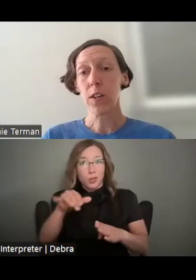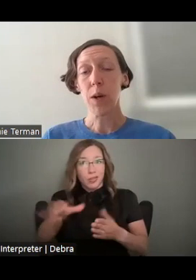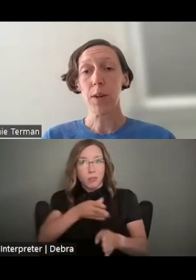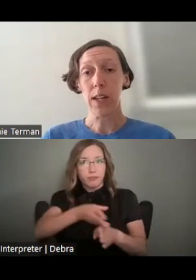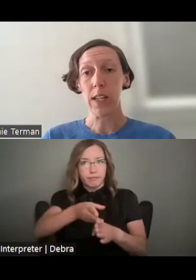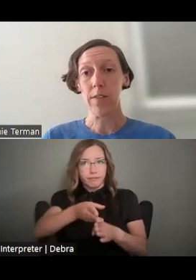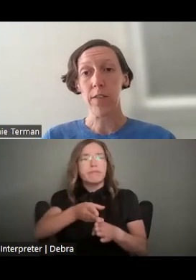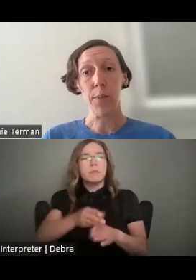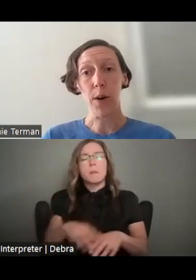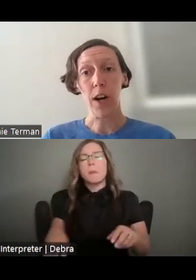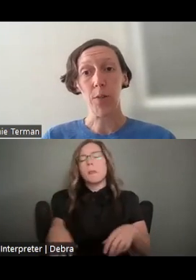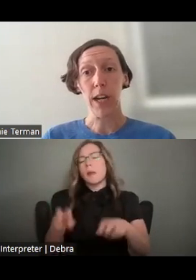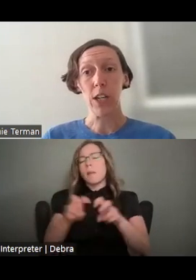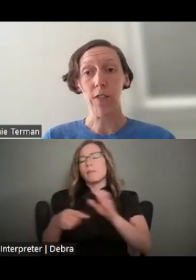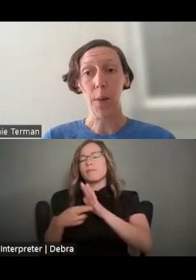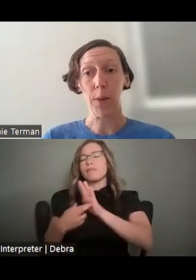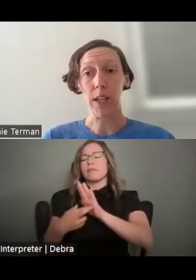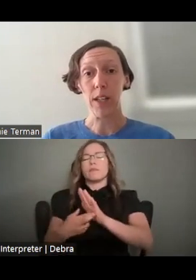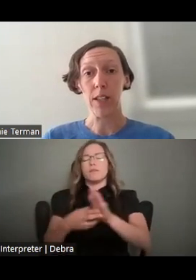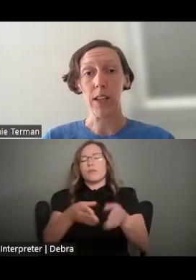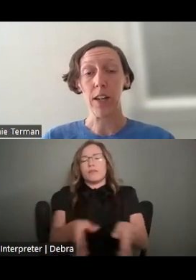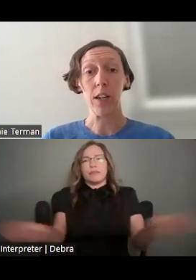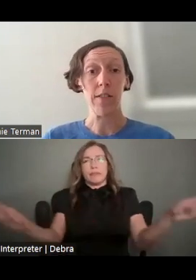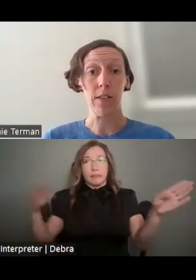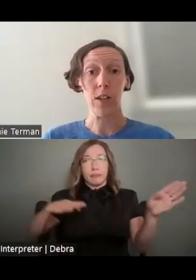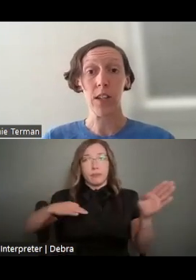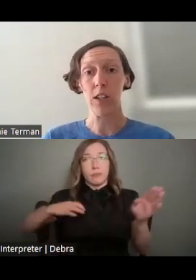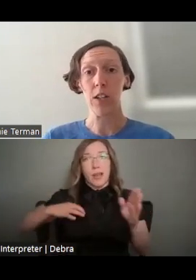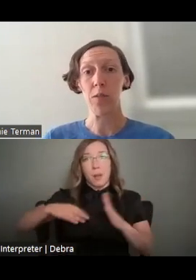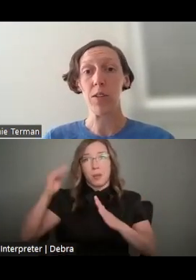PANELS ARE REPRESENTATIVE OF THE BROAD RANGE OF APPLICANTS AND ARE DIVERSE IN TERMS OF